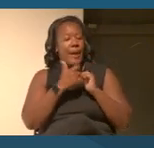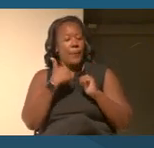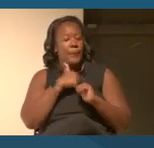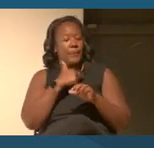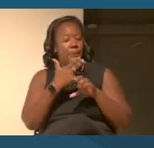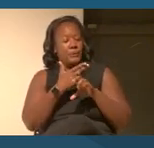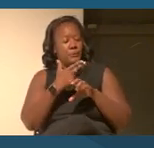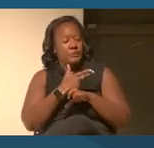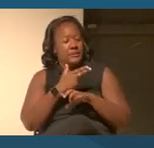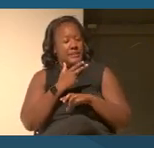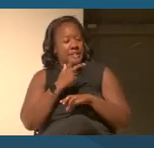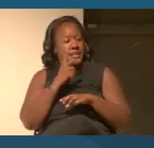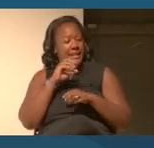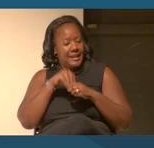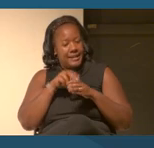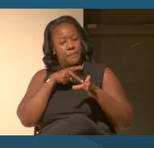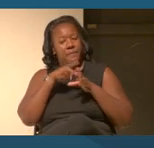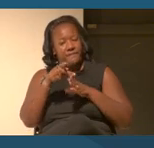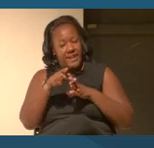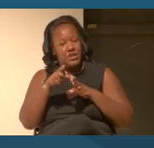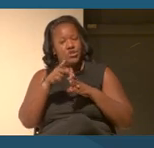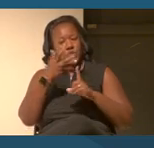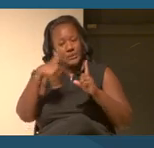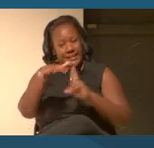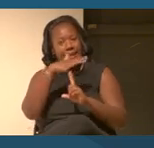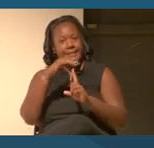ourselves in a professional setting, right?